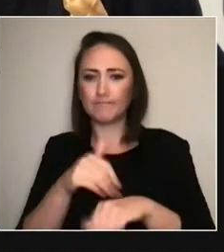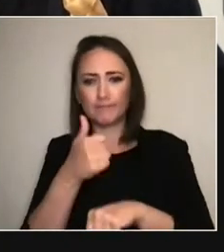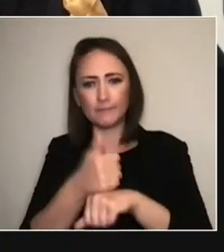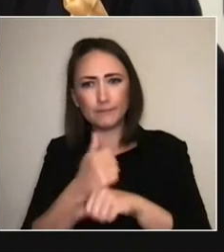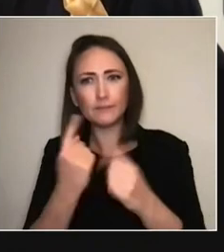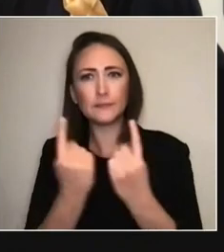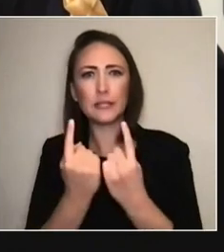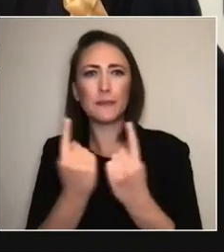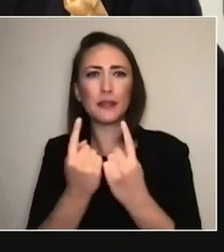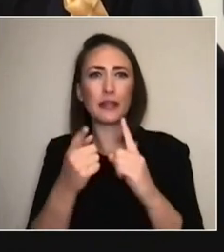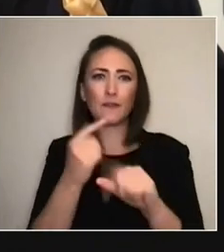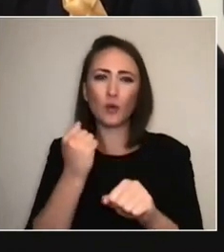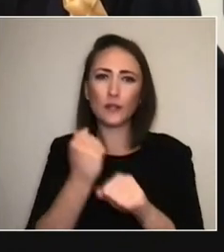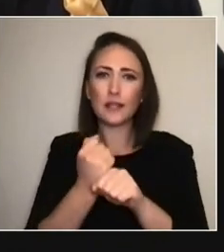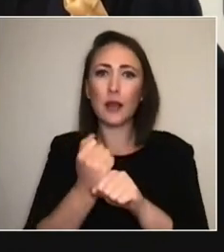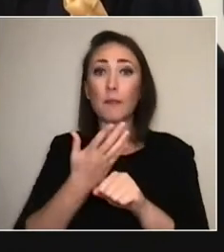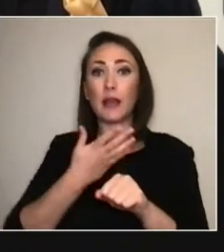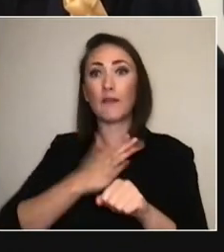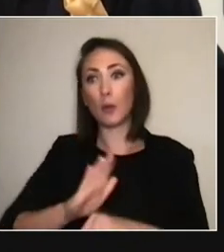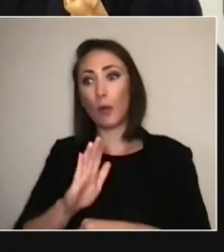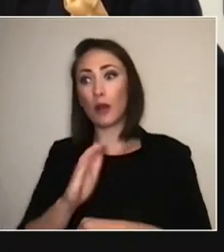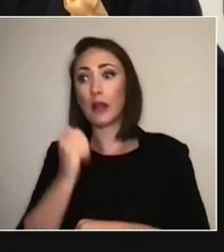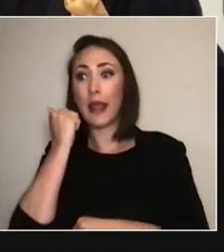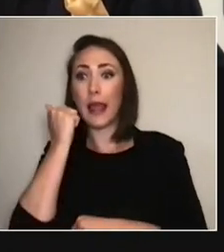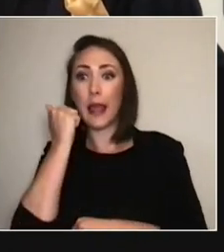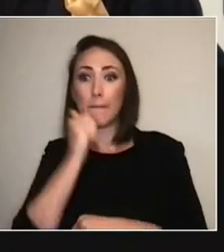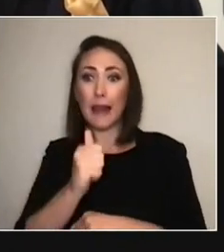We can't really do that, you know. Or this—